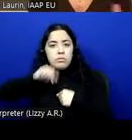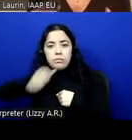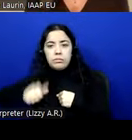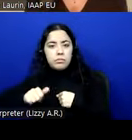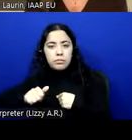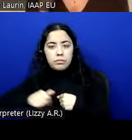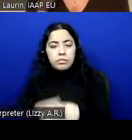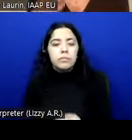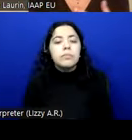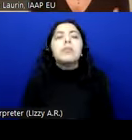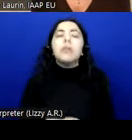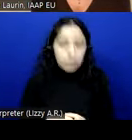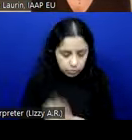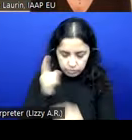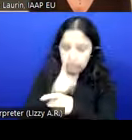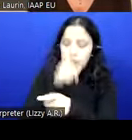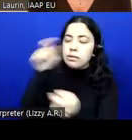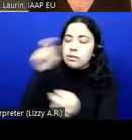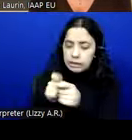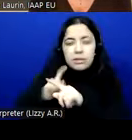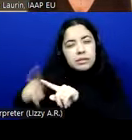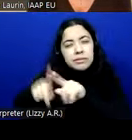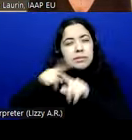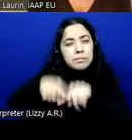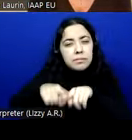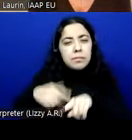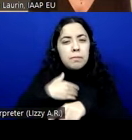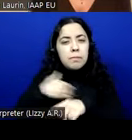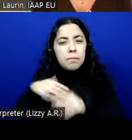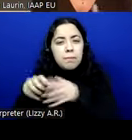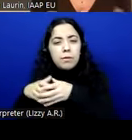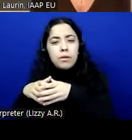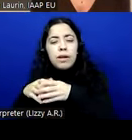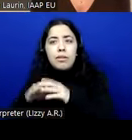it differs among the Member States and also in the industry, I think. When we did the review